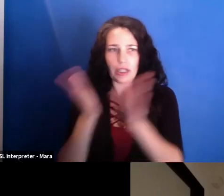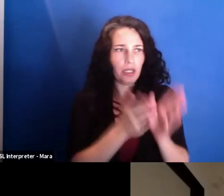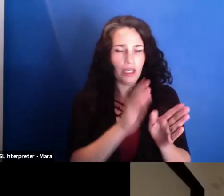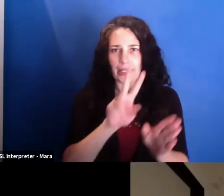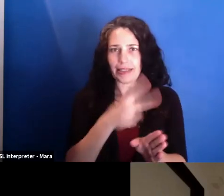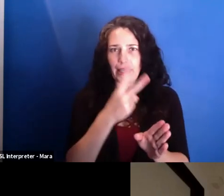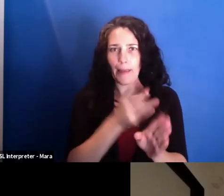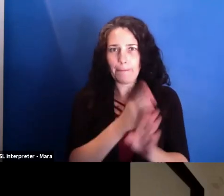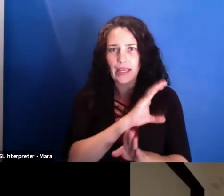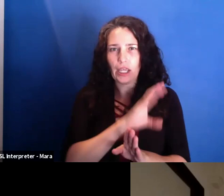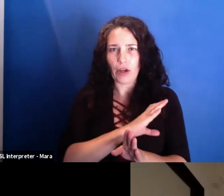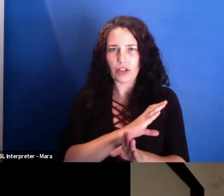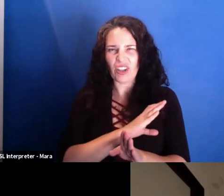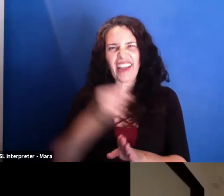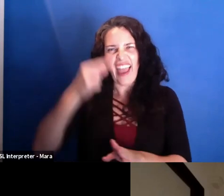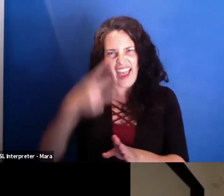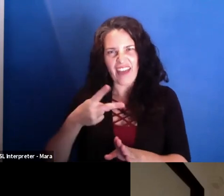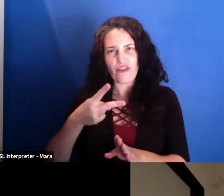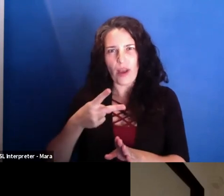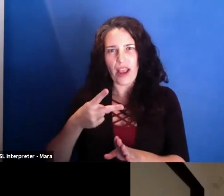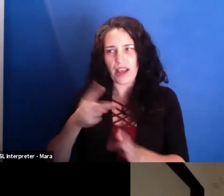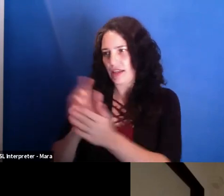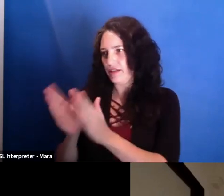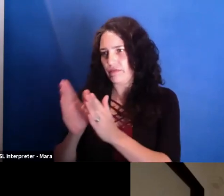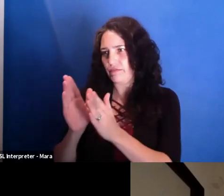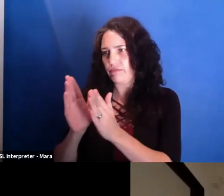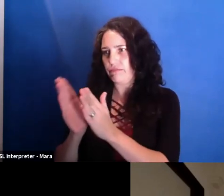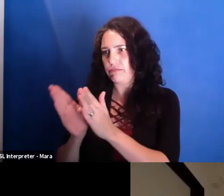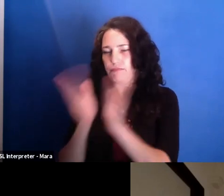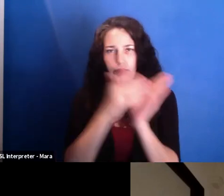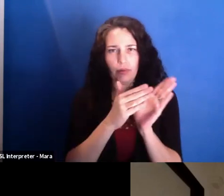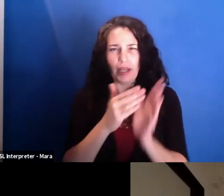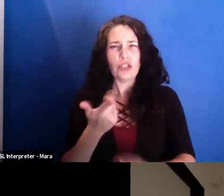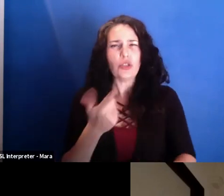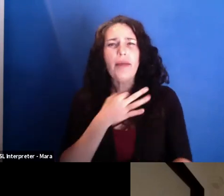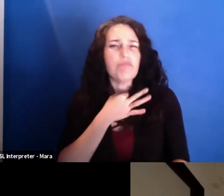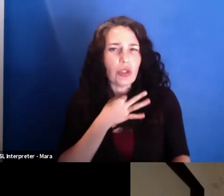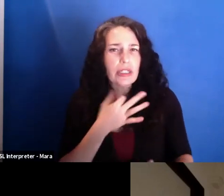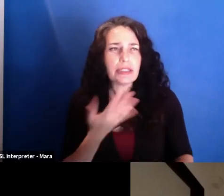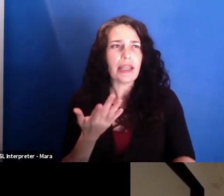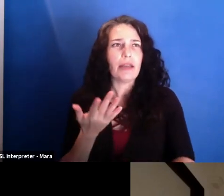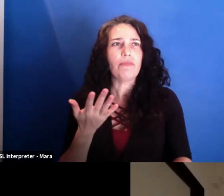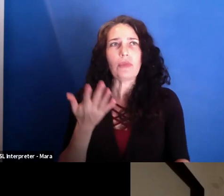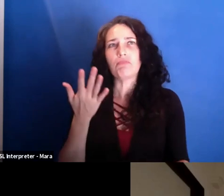I'd love to hear about the decision of knowing, now this is the subject. Now this is the person I want to follow.